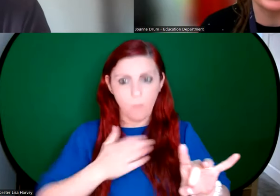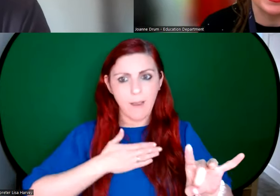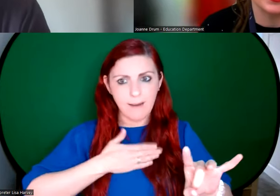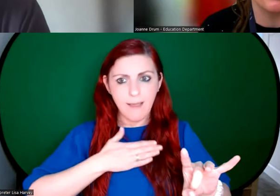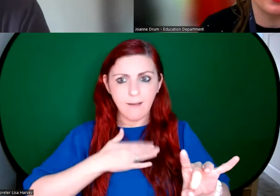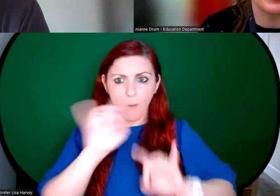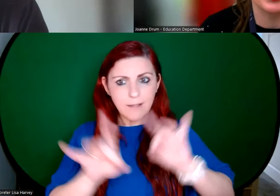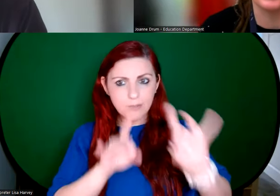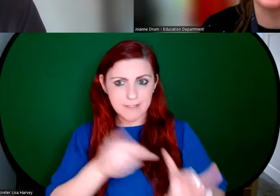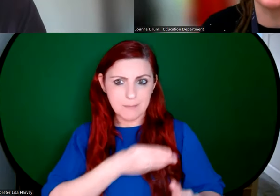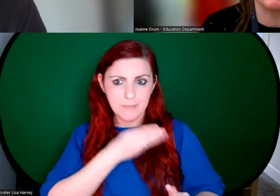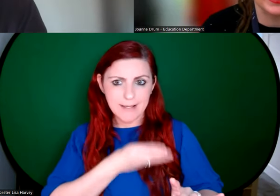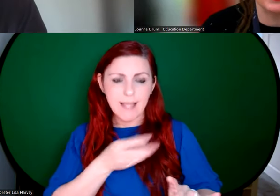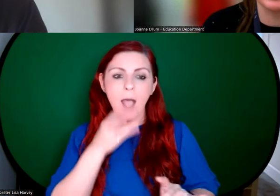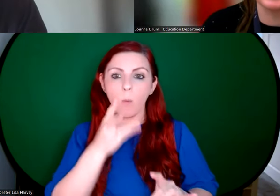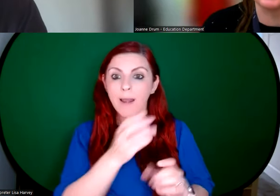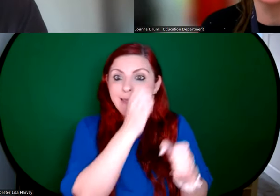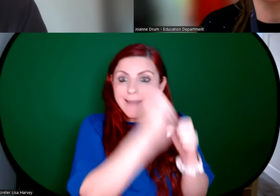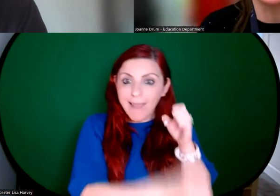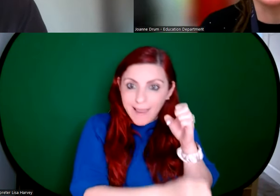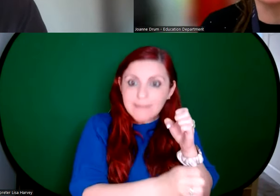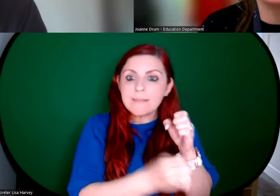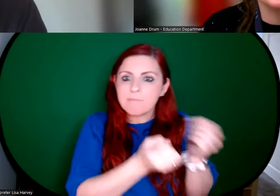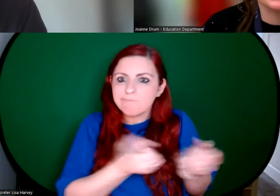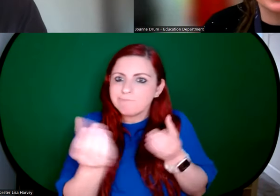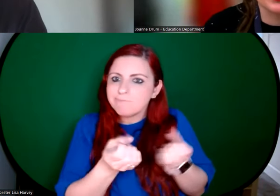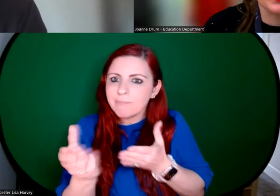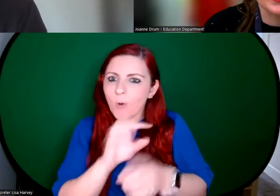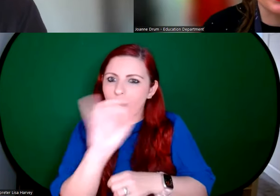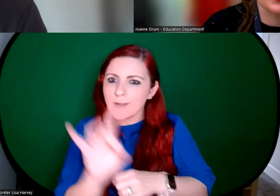at the end of Marie's talk to relay them to her. You can please put the